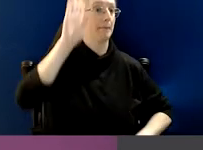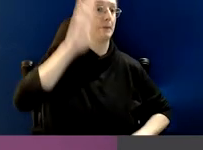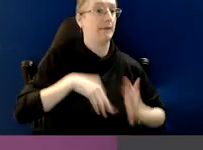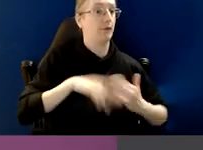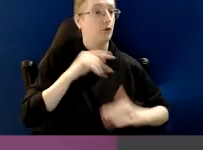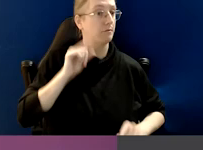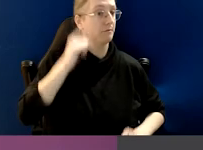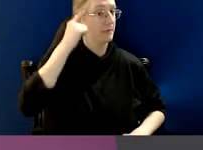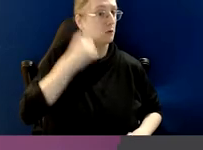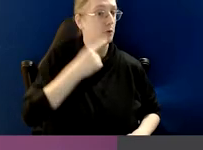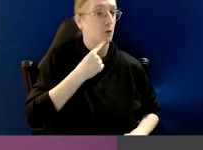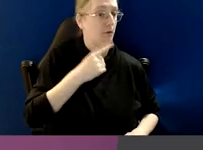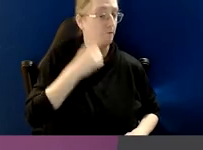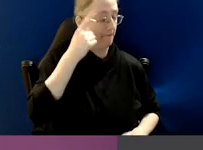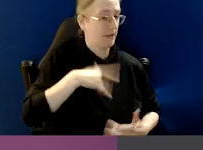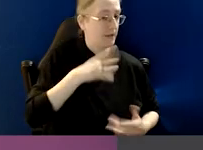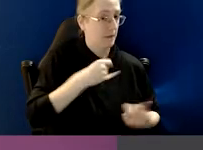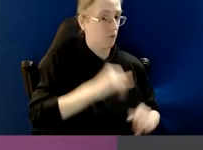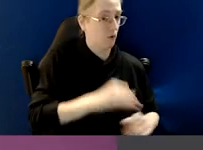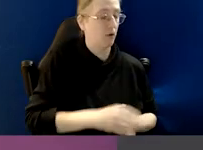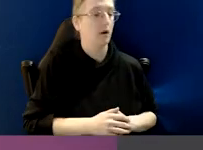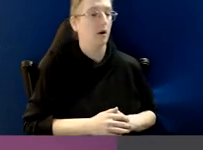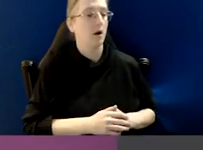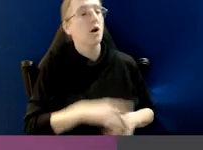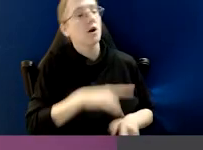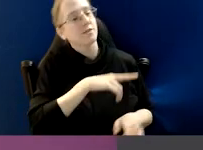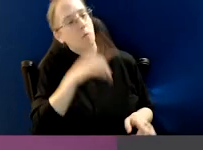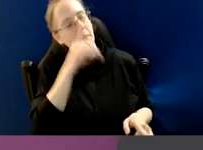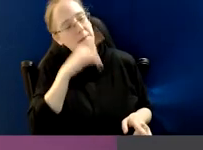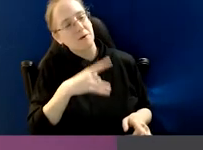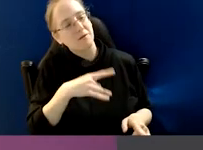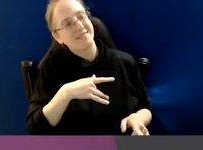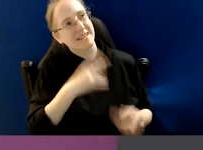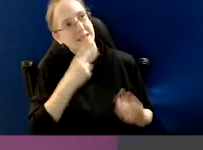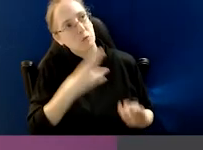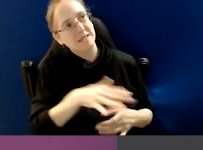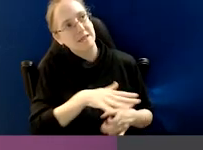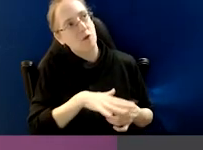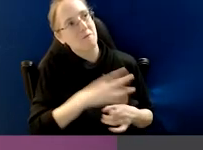are motivated to try and get personal gain or to act corruptly,